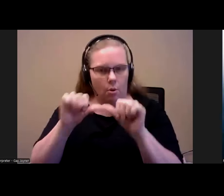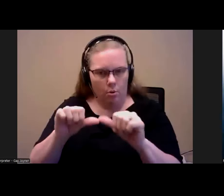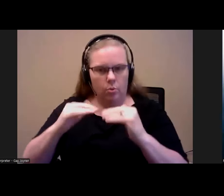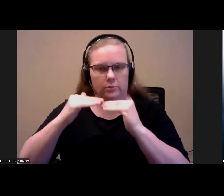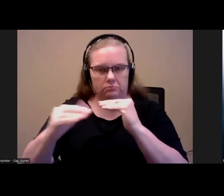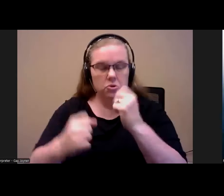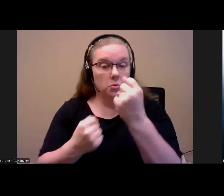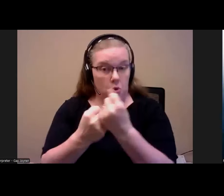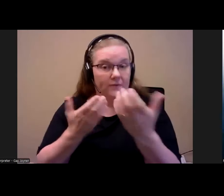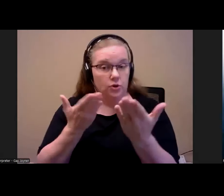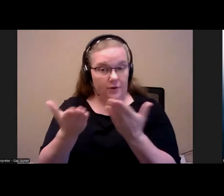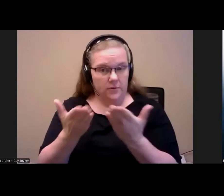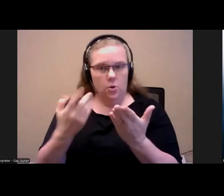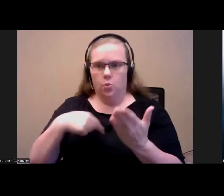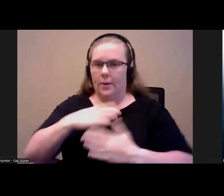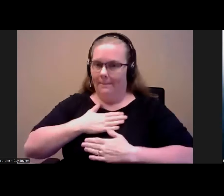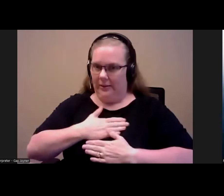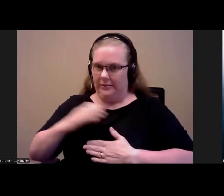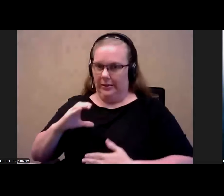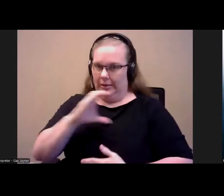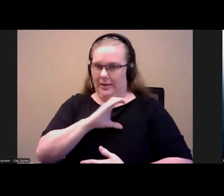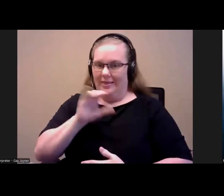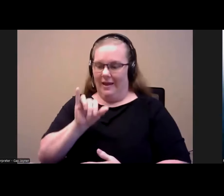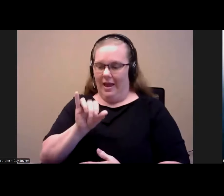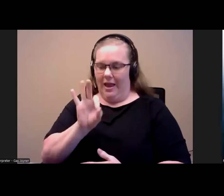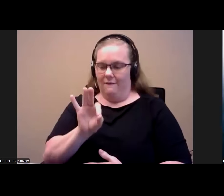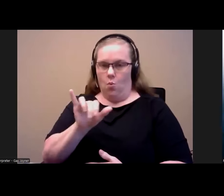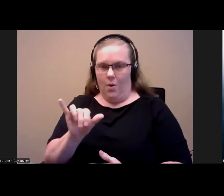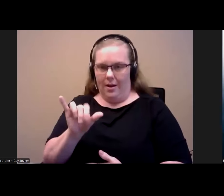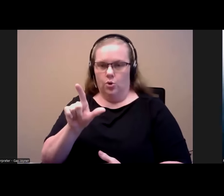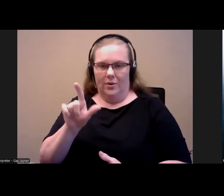We are pleased that Congress, in their FY 24 HUD edge accommodate include those